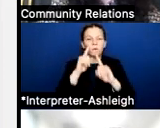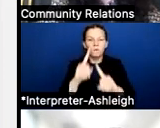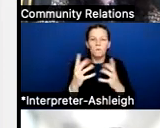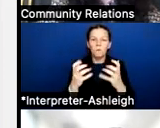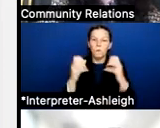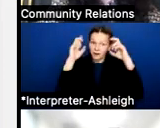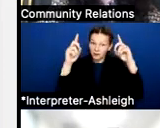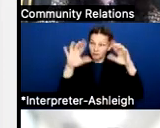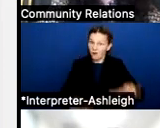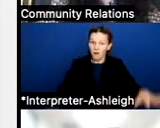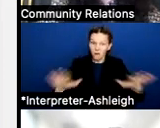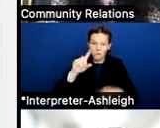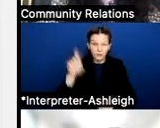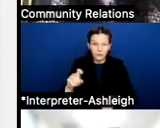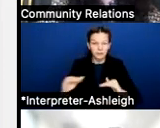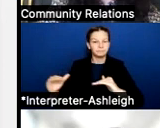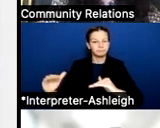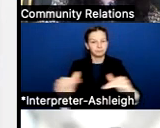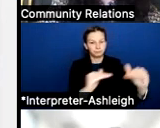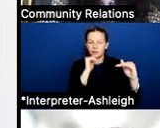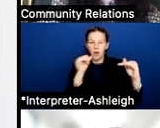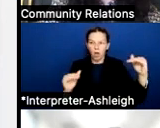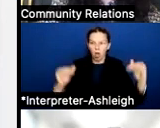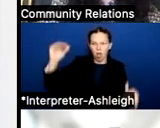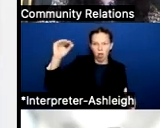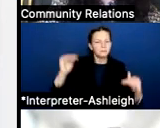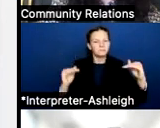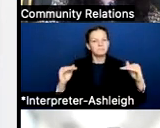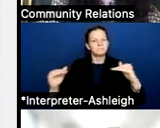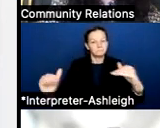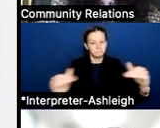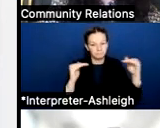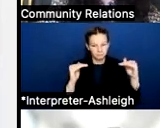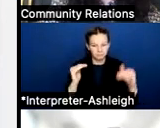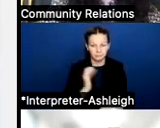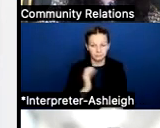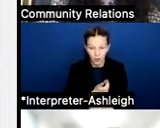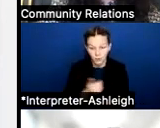our recapture in 2021 was $16 million. As of today,